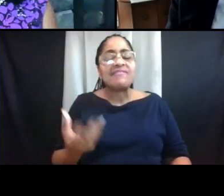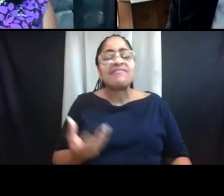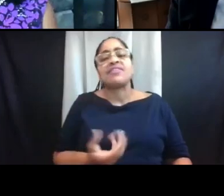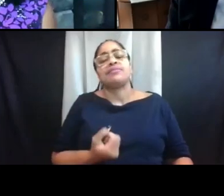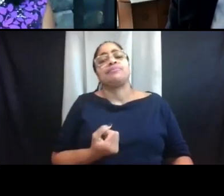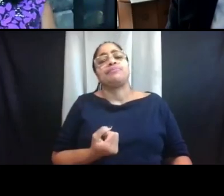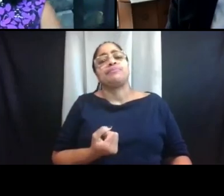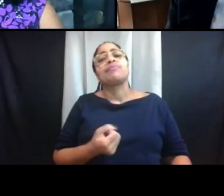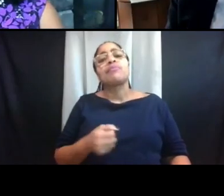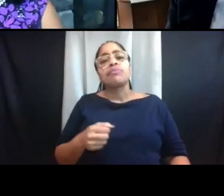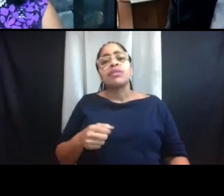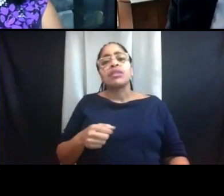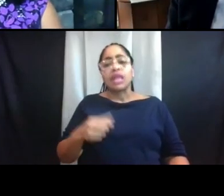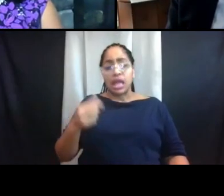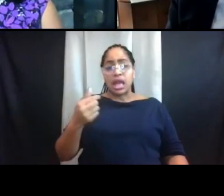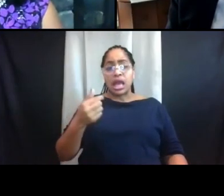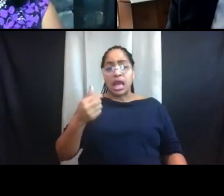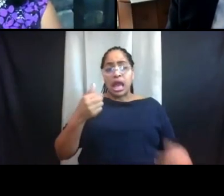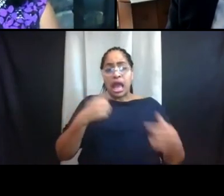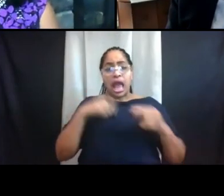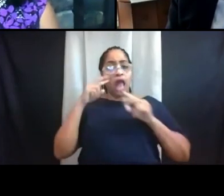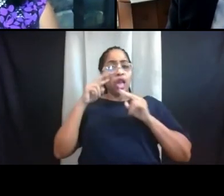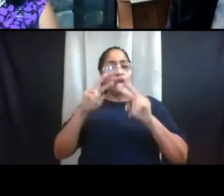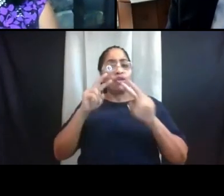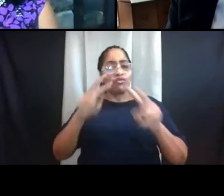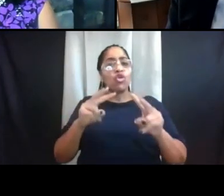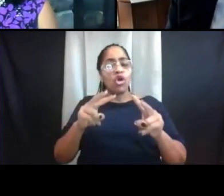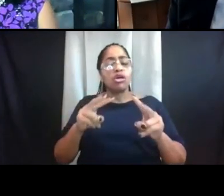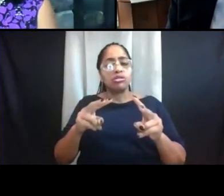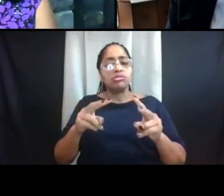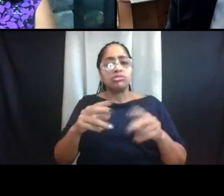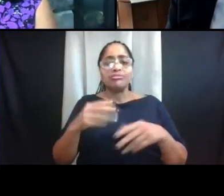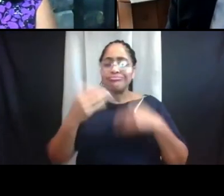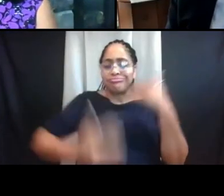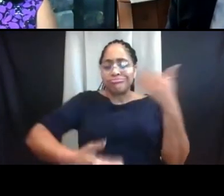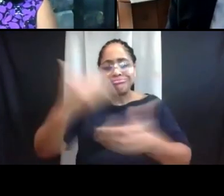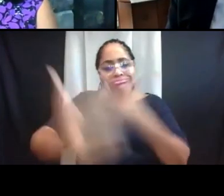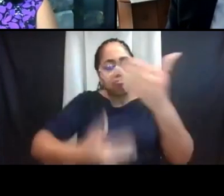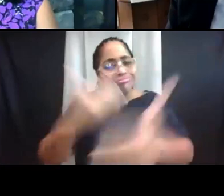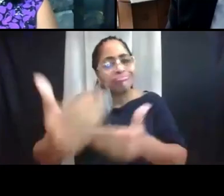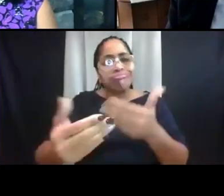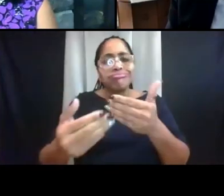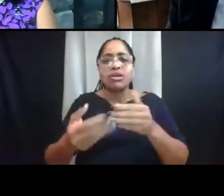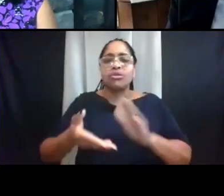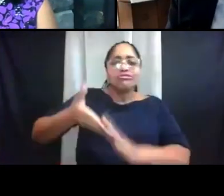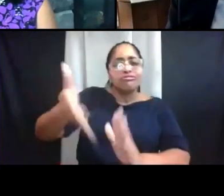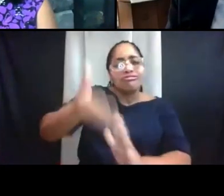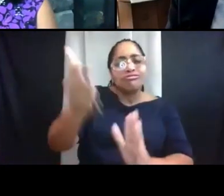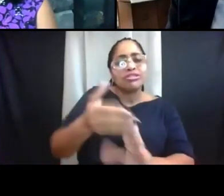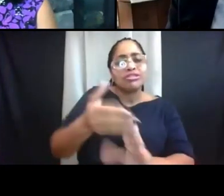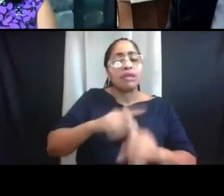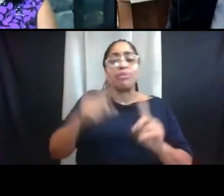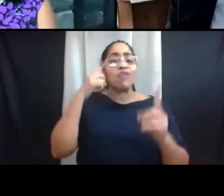to a full and normal rhythm in the long run. But for now, here's our plan for keeping our students